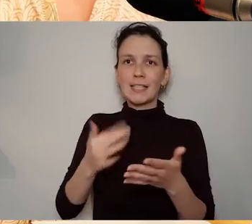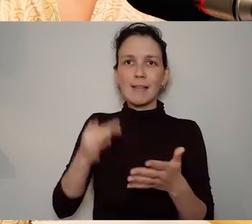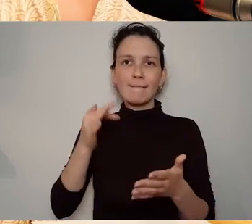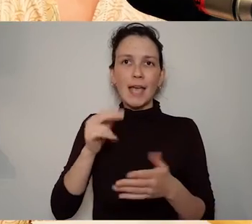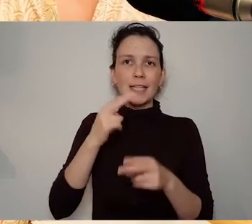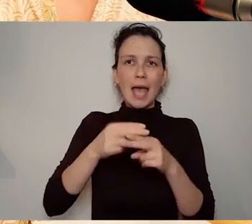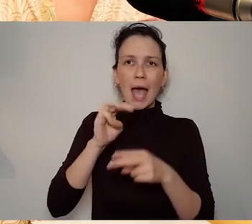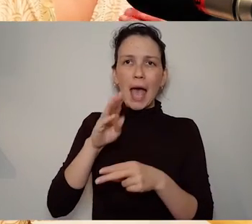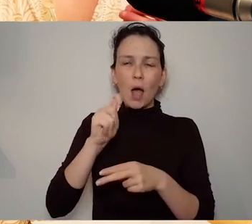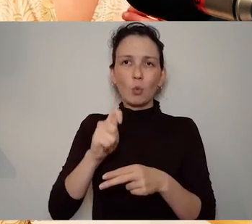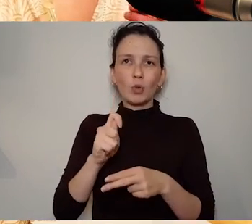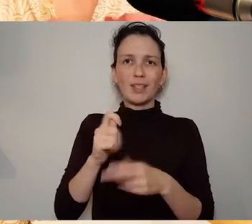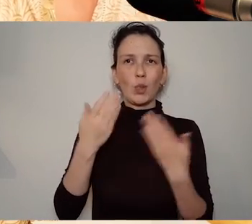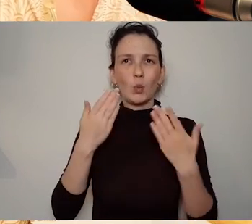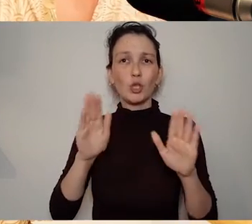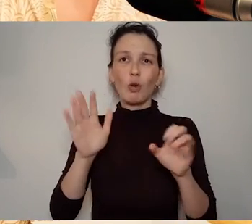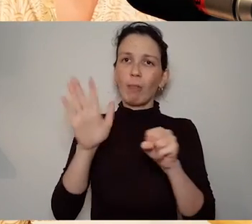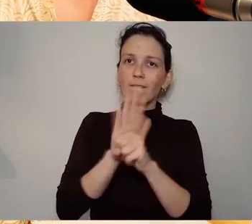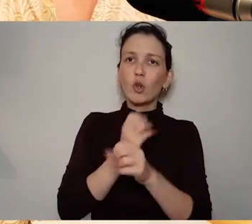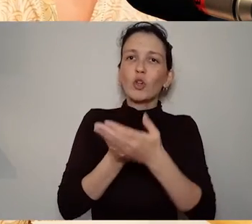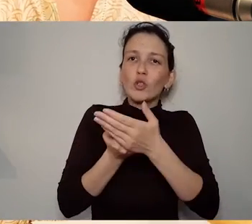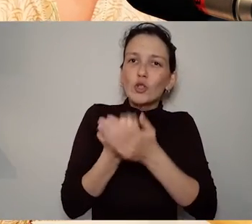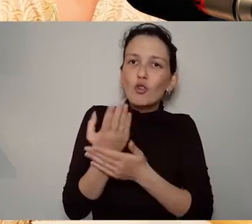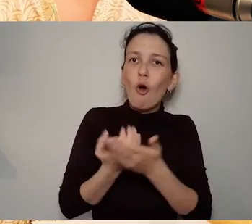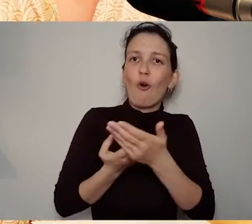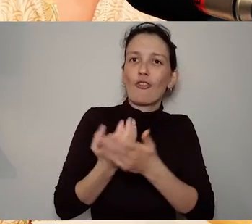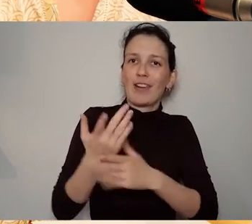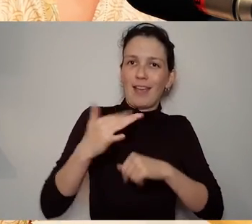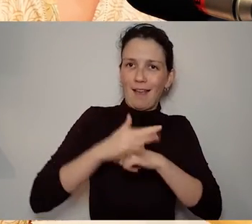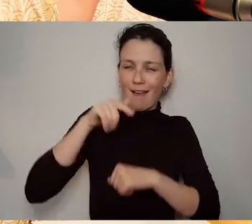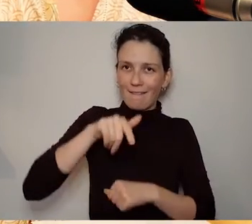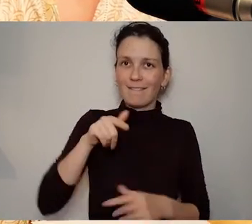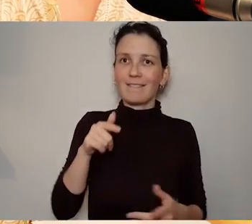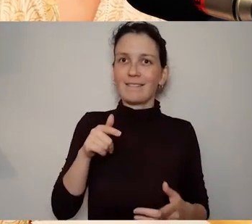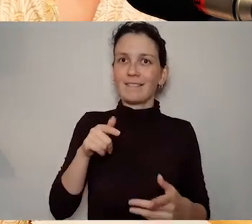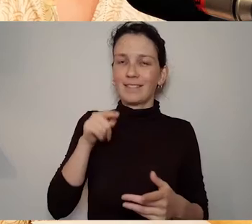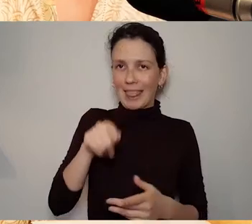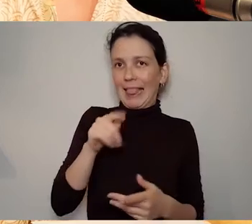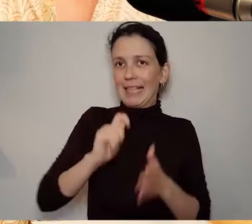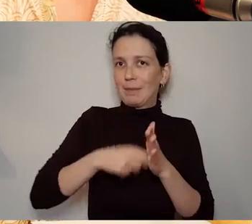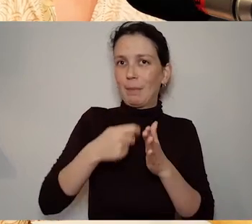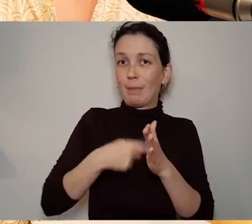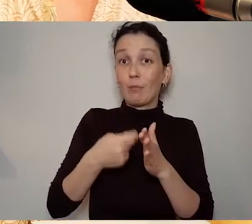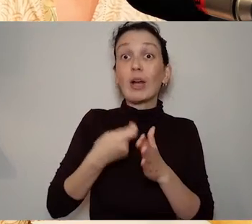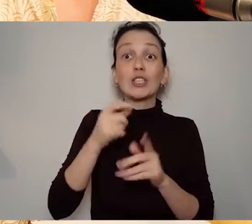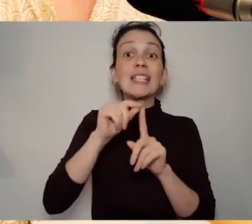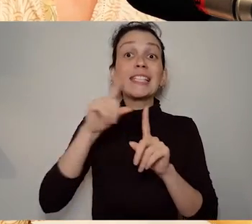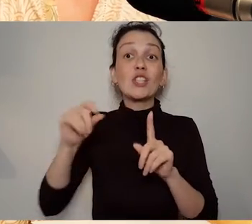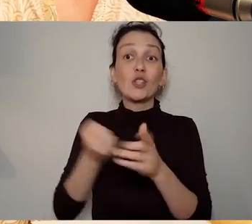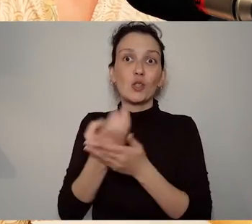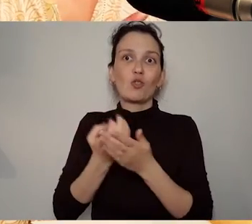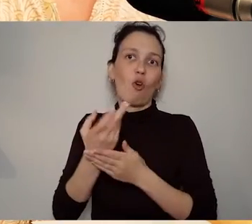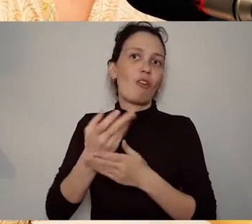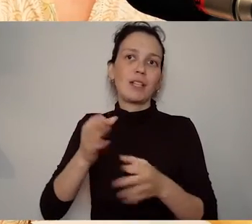So what that means is I have done a little bit of training with a group in it that's based